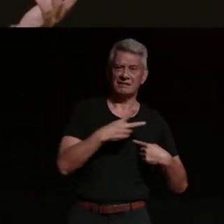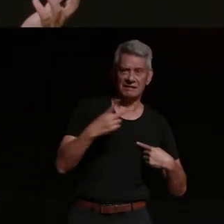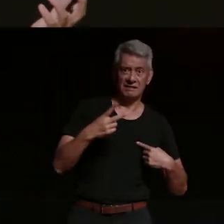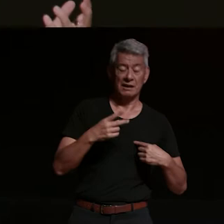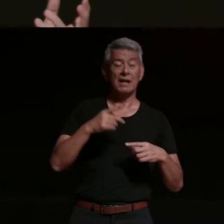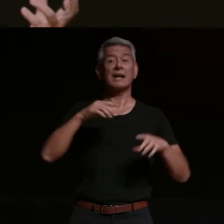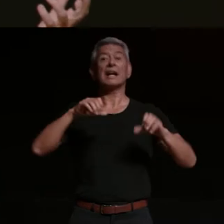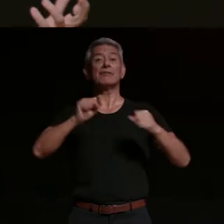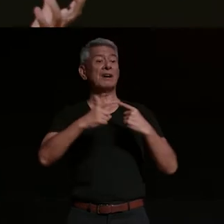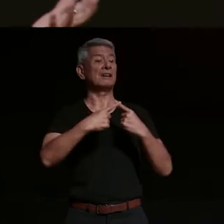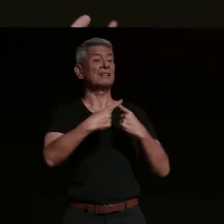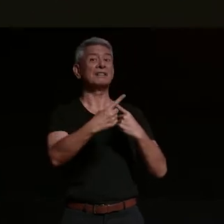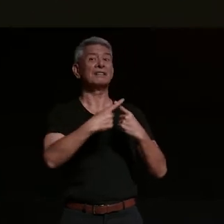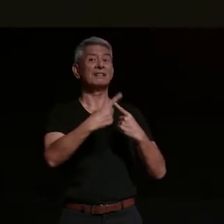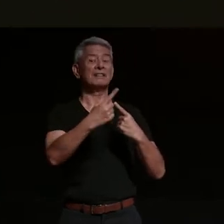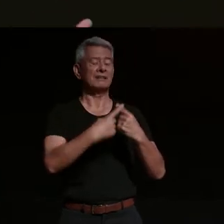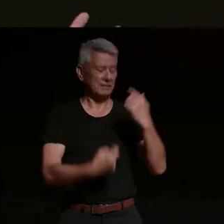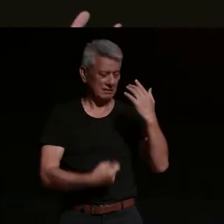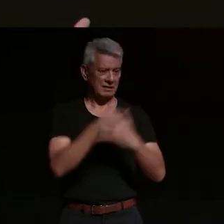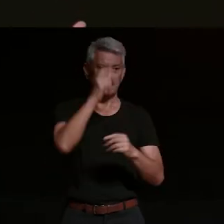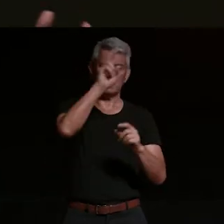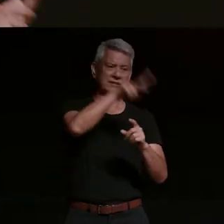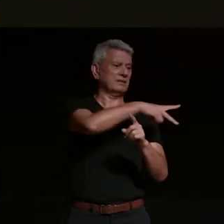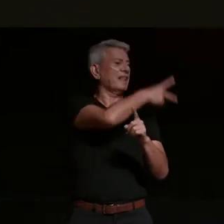really really stupid and you come off and that's the end of your motorcycling career and that's